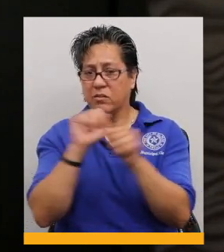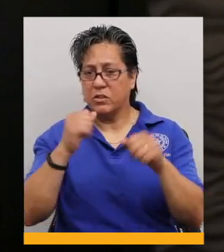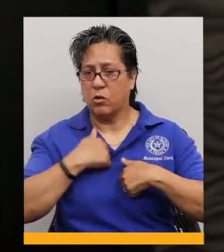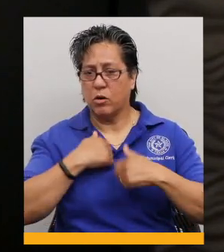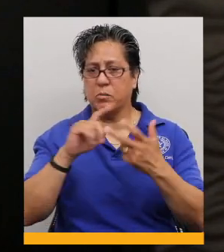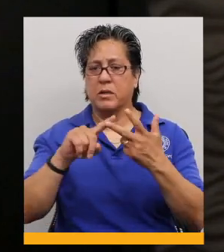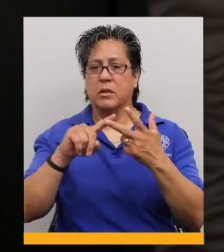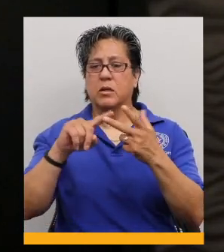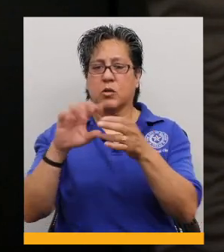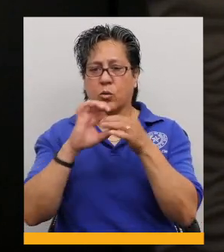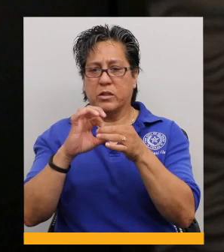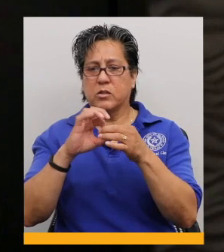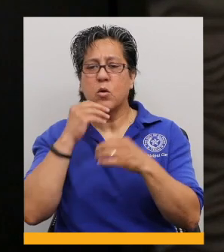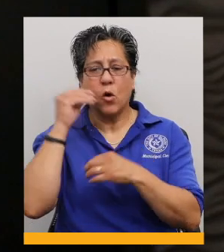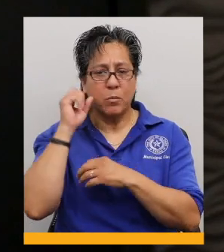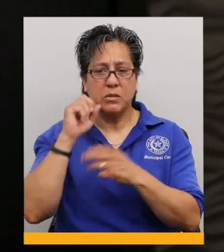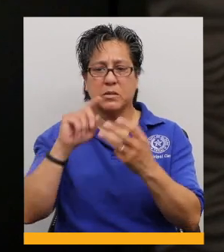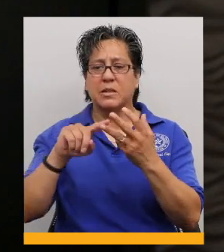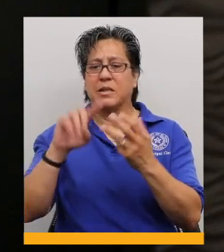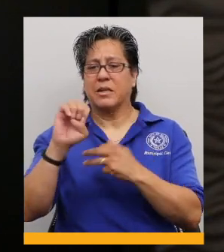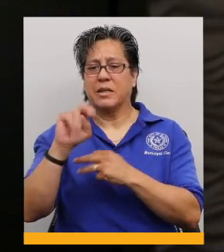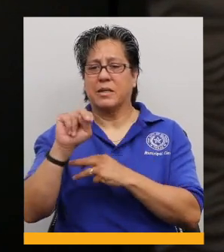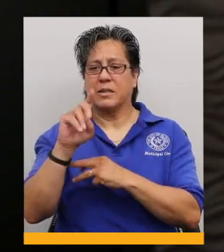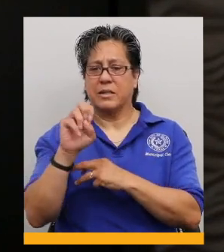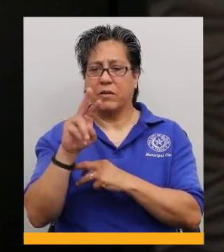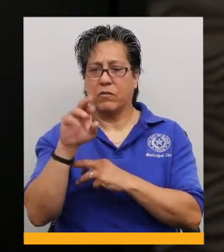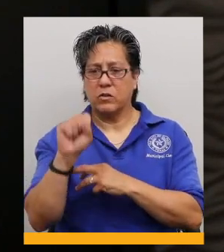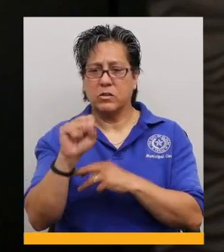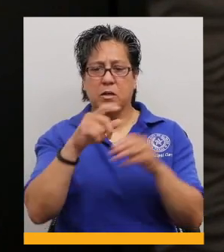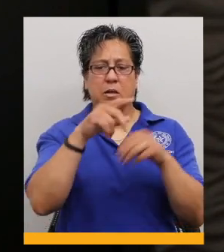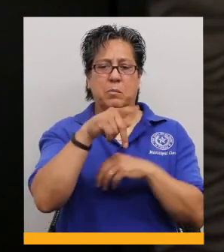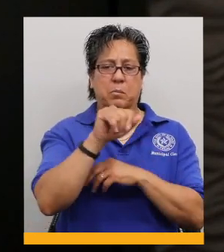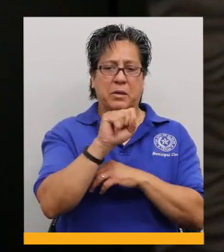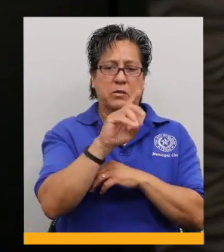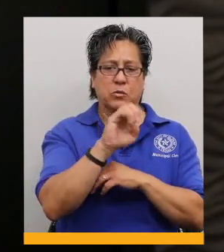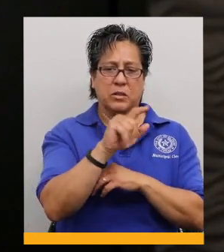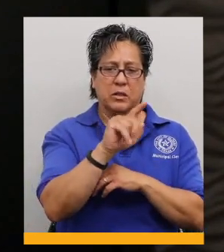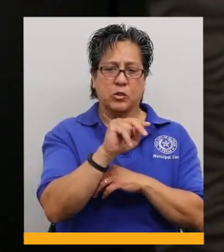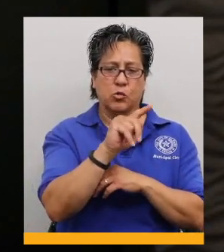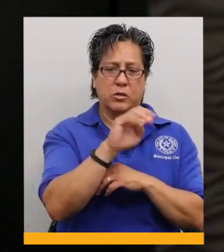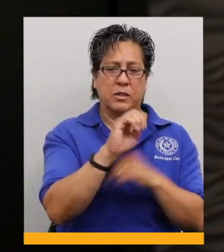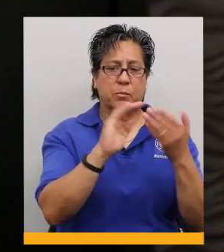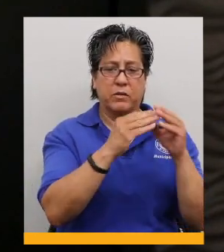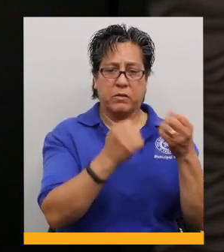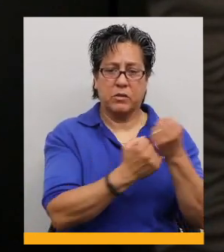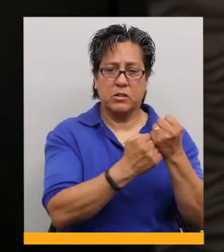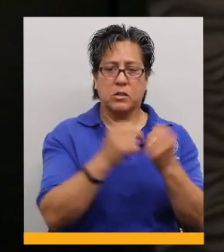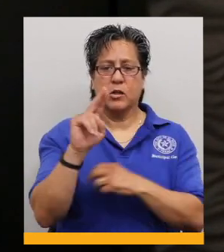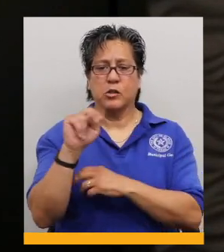Coalition for the Homeless, Endeavors, The El Paso del Norte Community Foundation and the United Way.